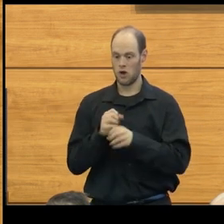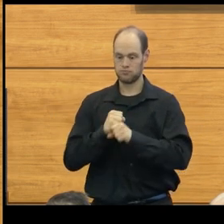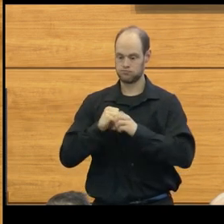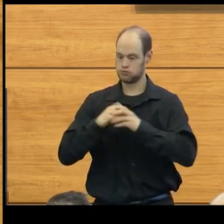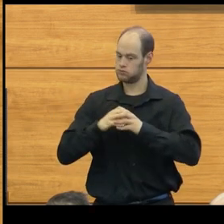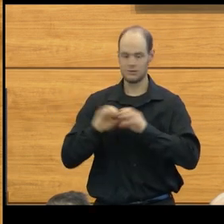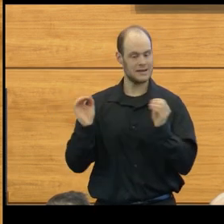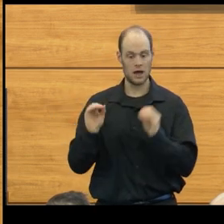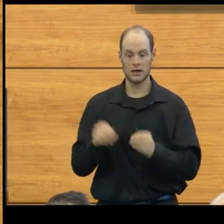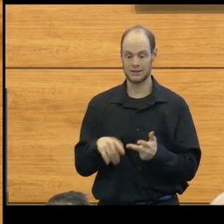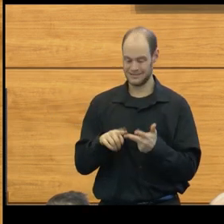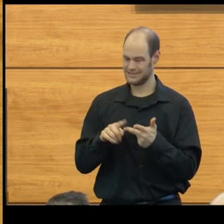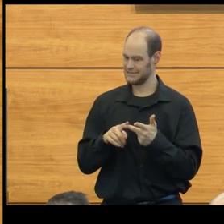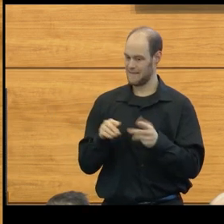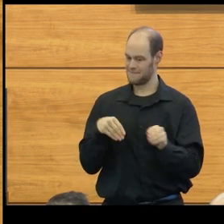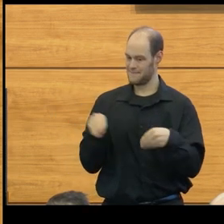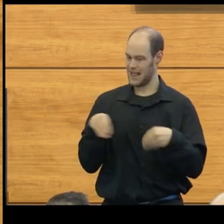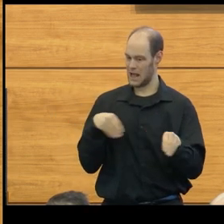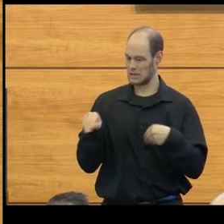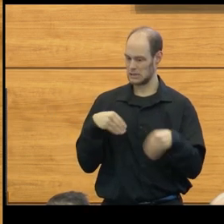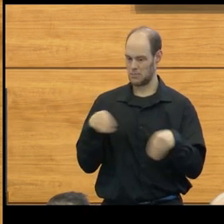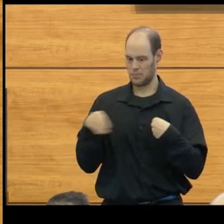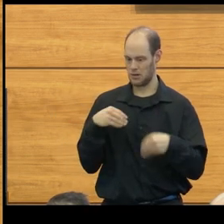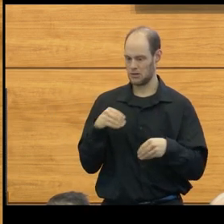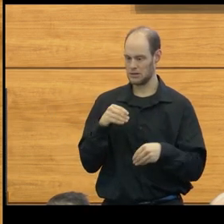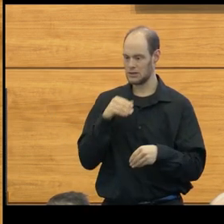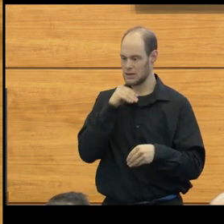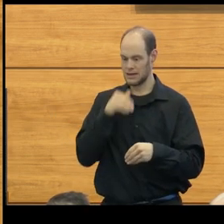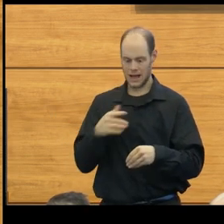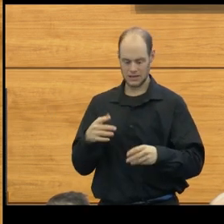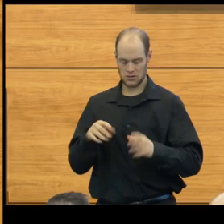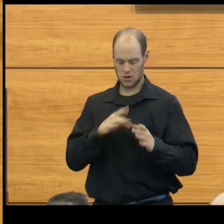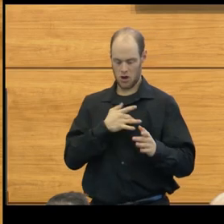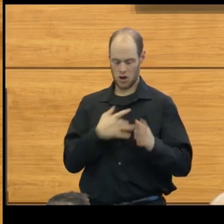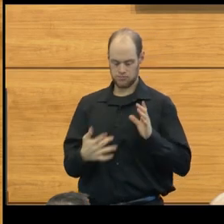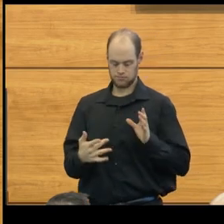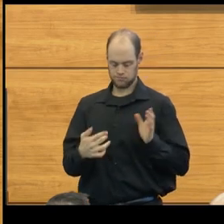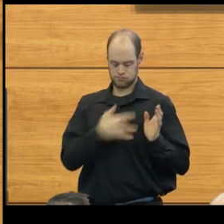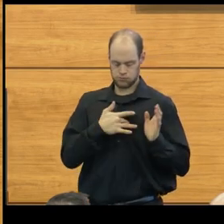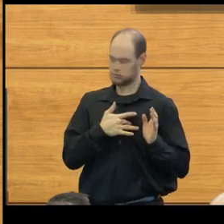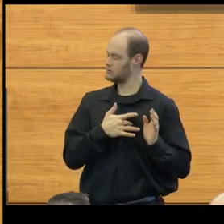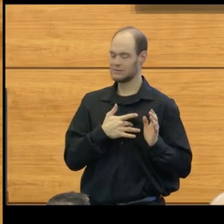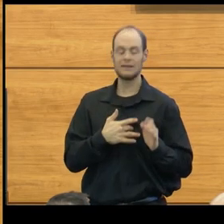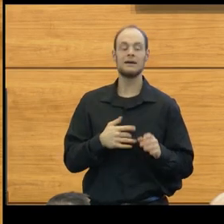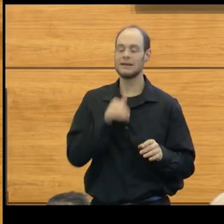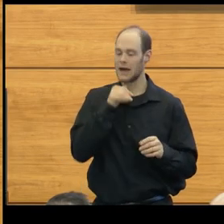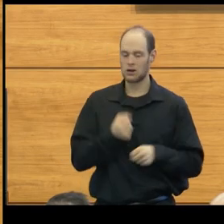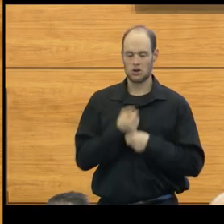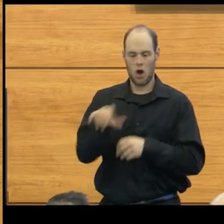And it was flexible, it wasn't going to perforate the heart, it wasn't going to cause other kinds of problems.